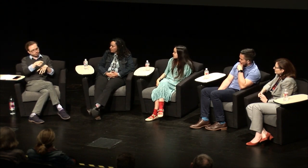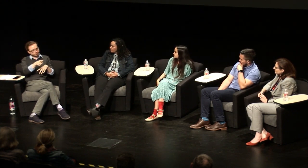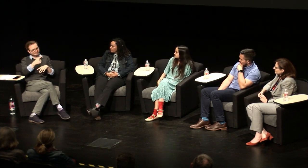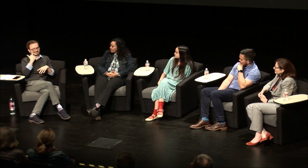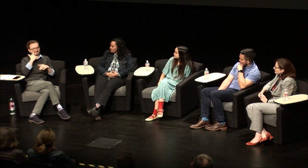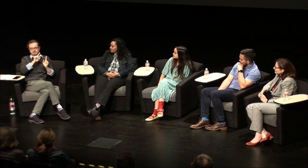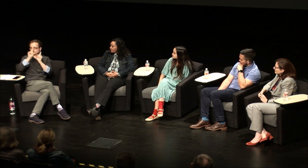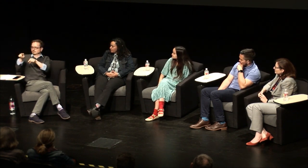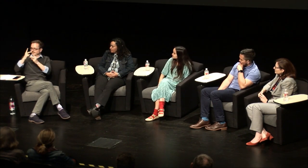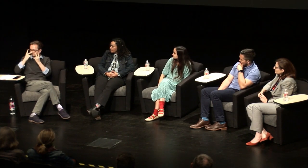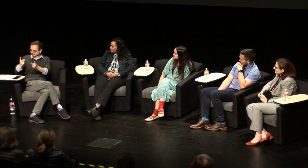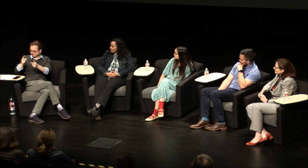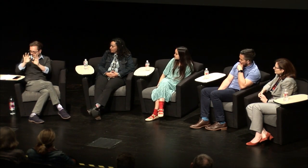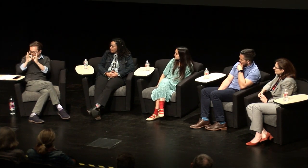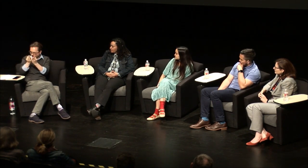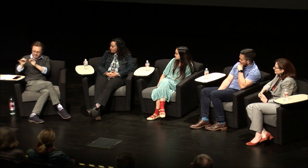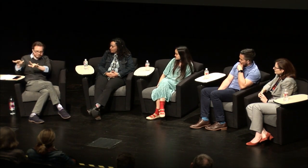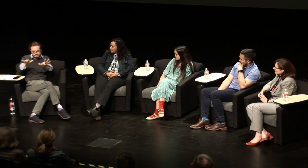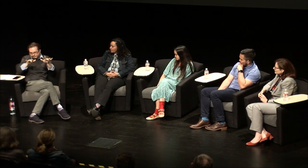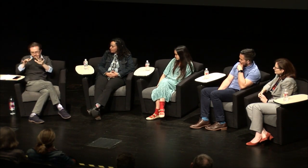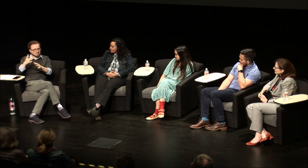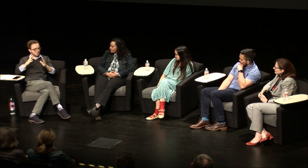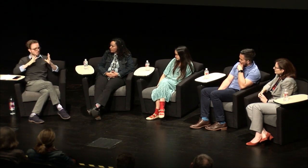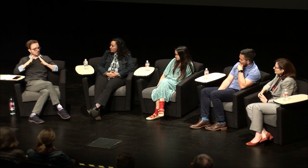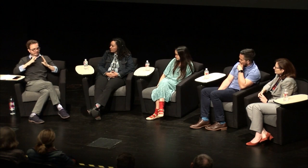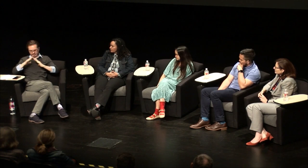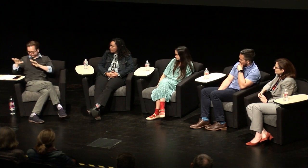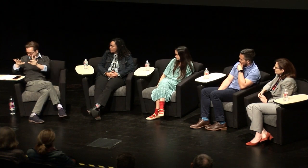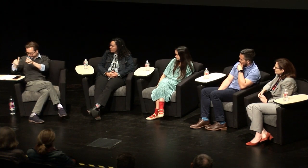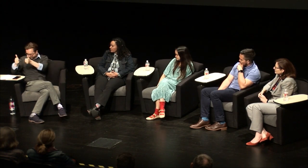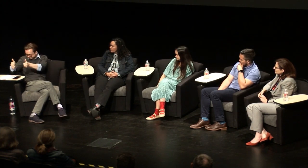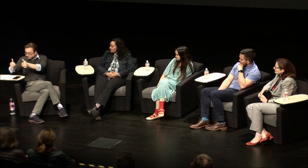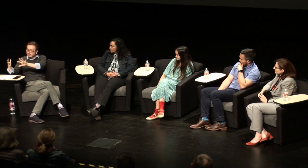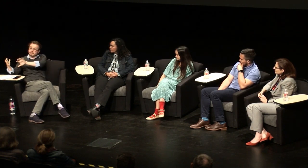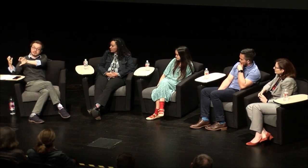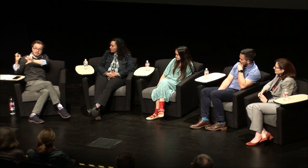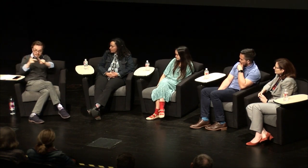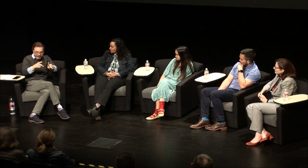who is deaf and she just went to visit her family for some holiday or rather I